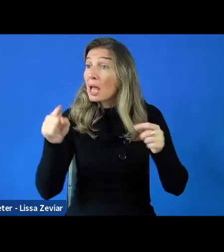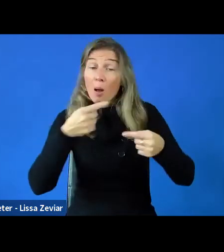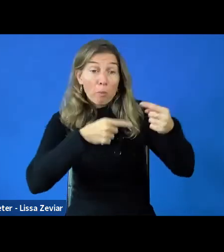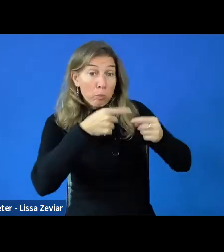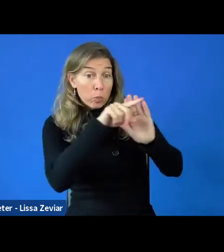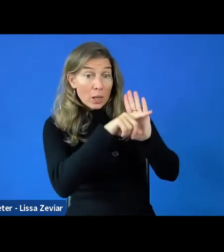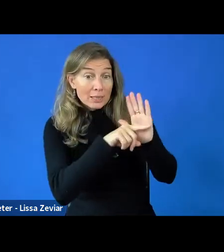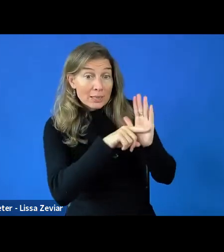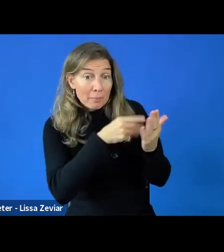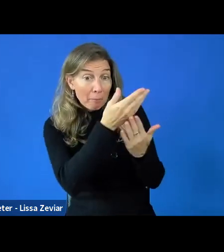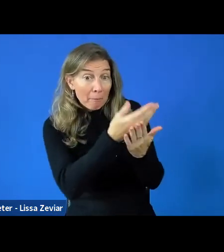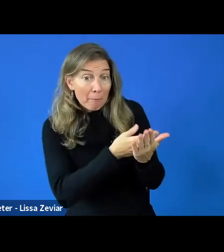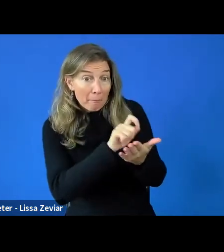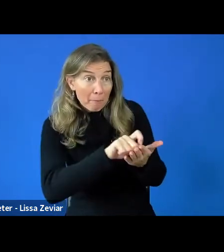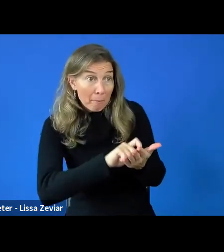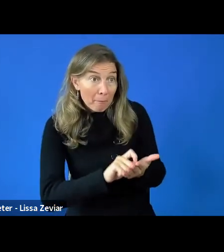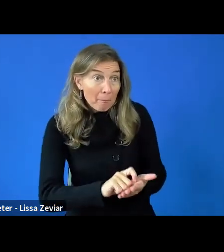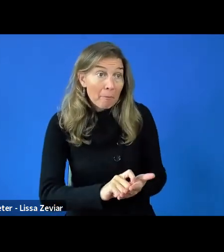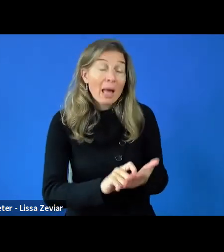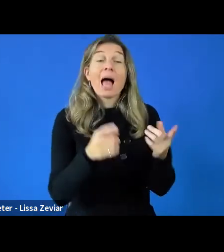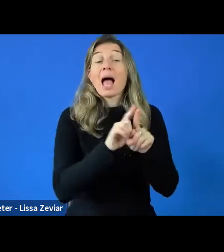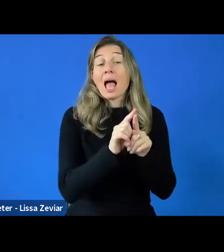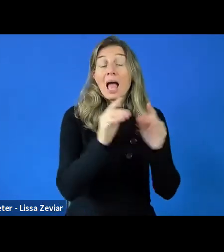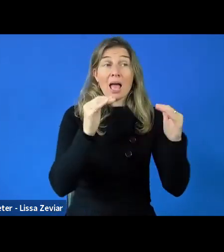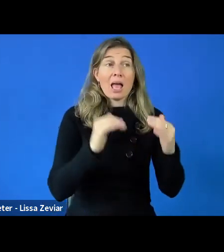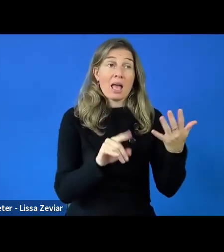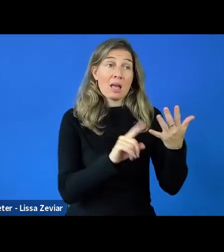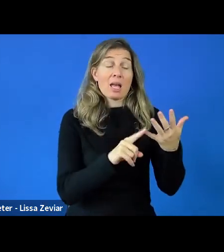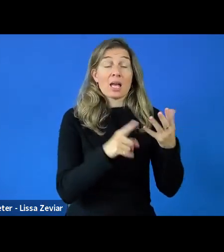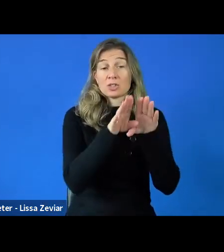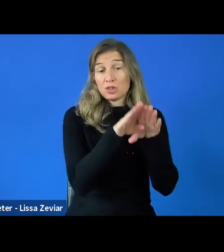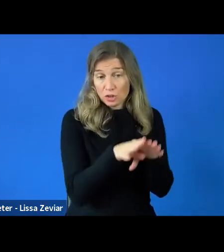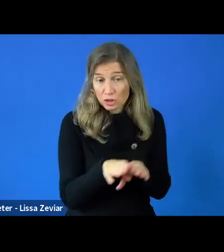And then there is the standardisation. That is something we work on a lot.